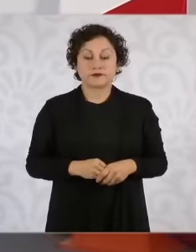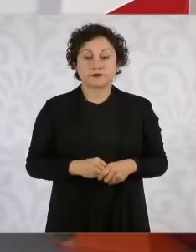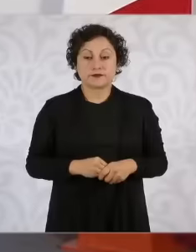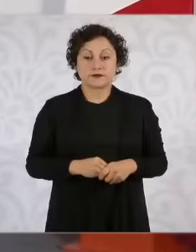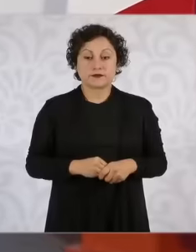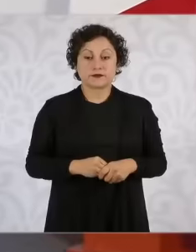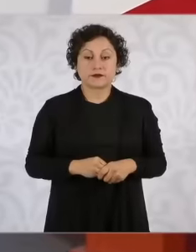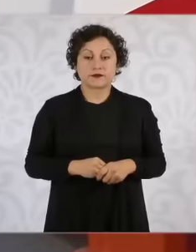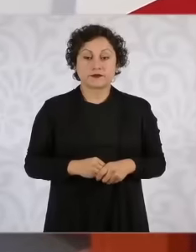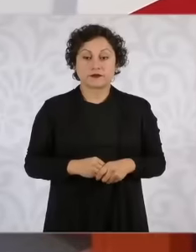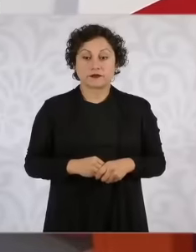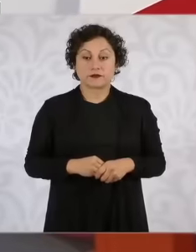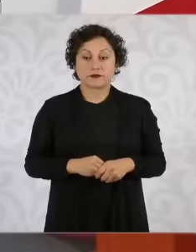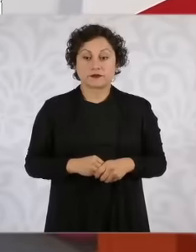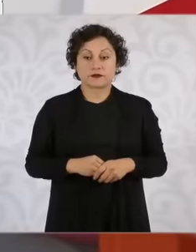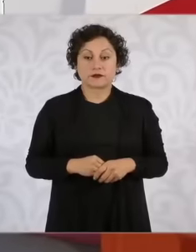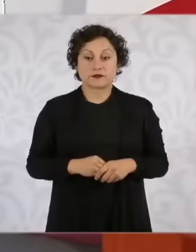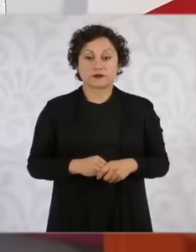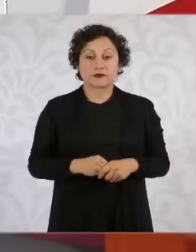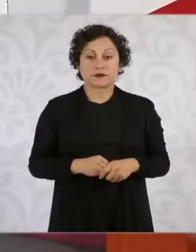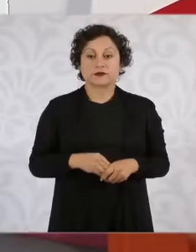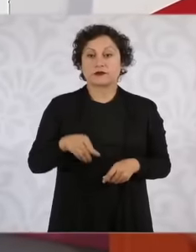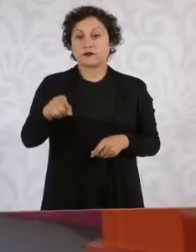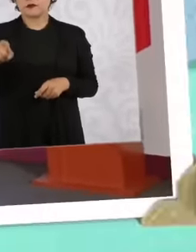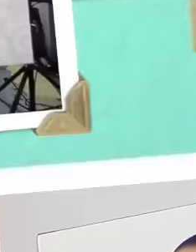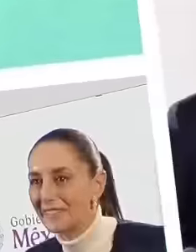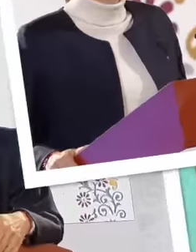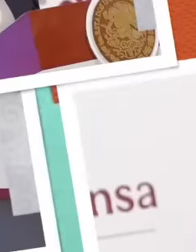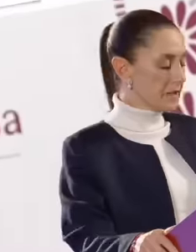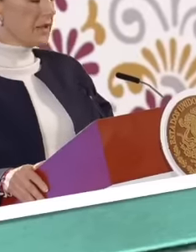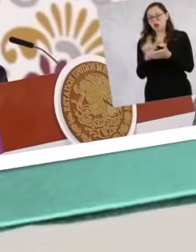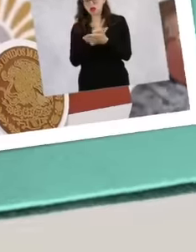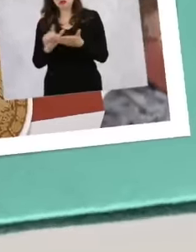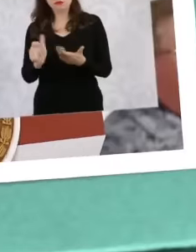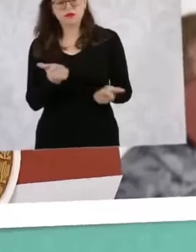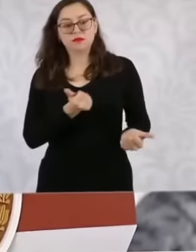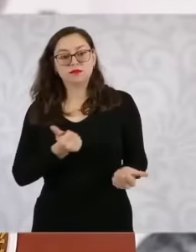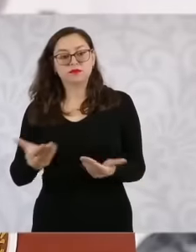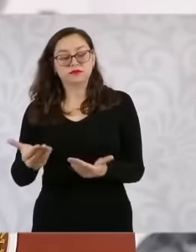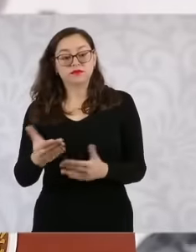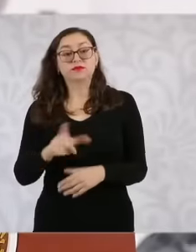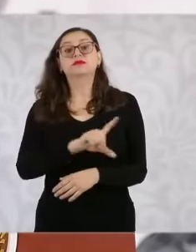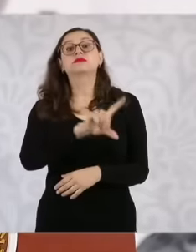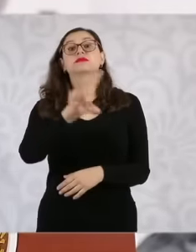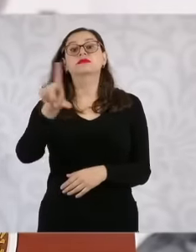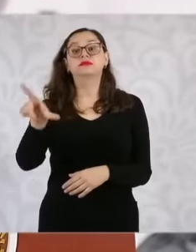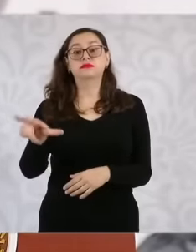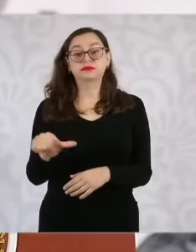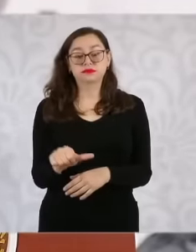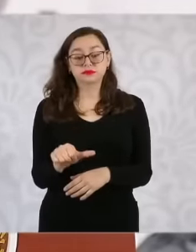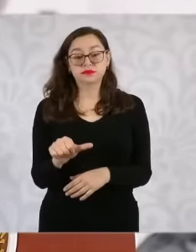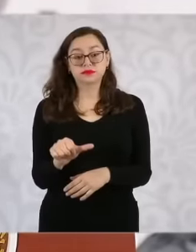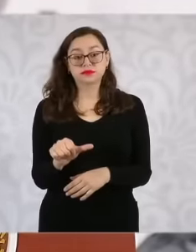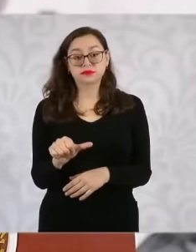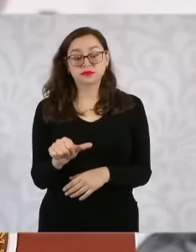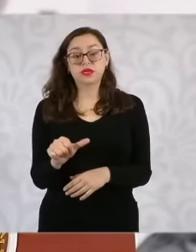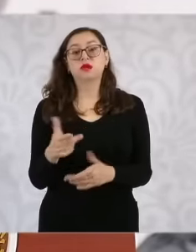Let's see later we will move on to the national security strategy